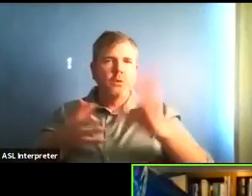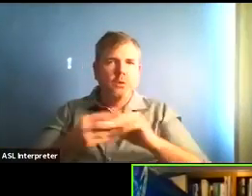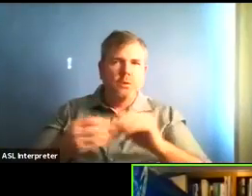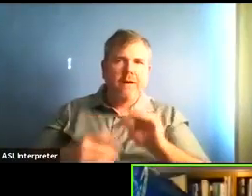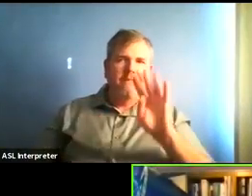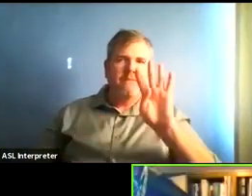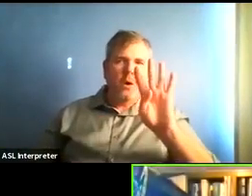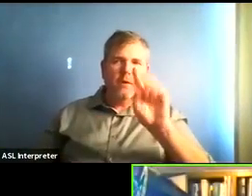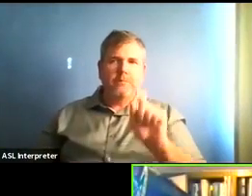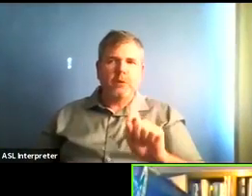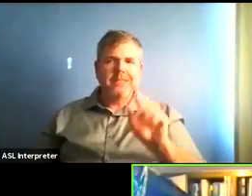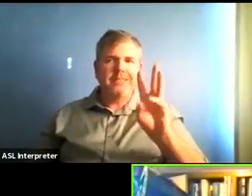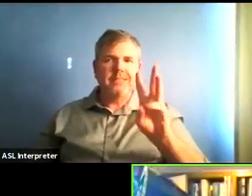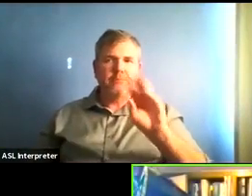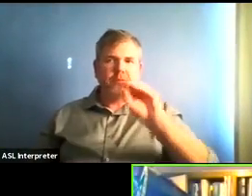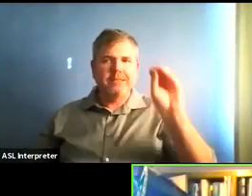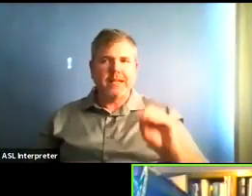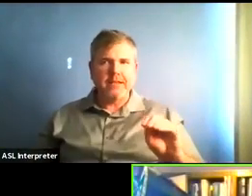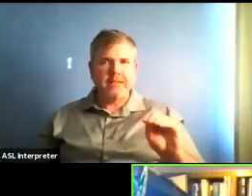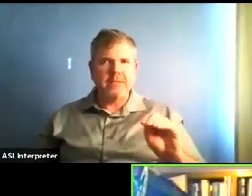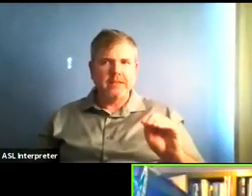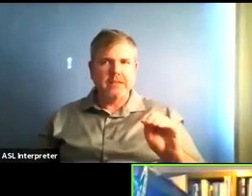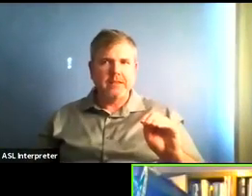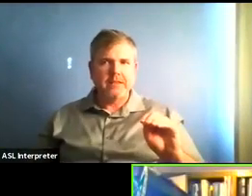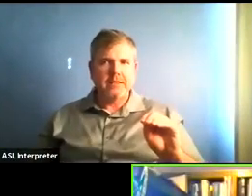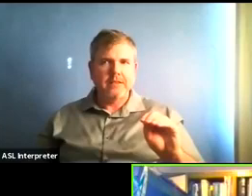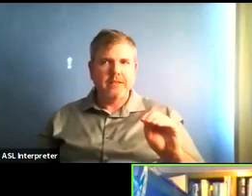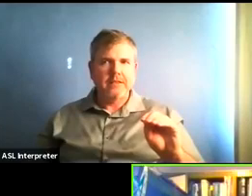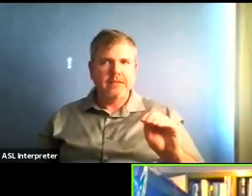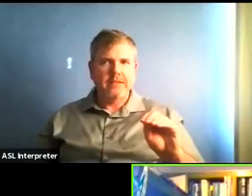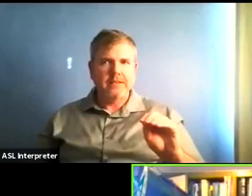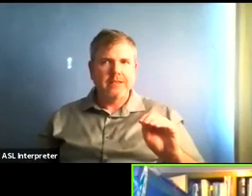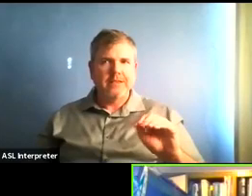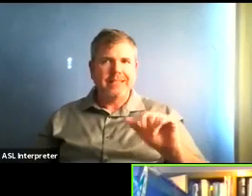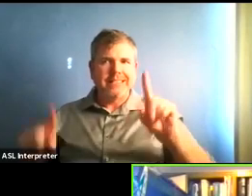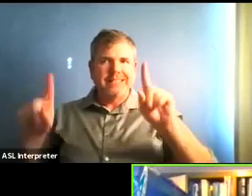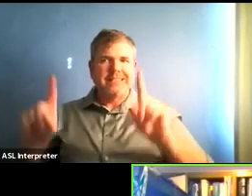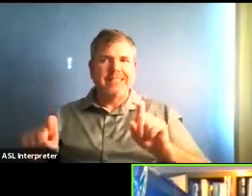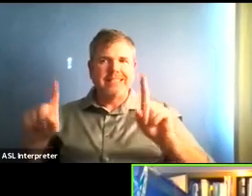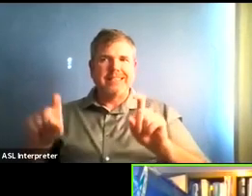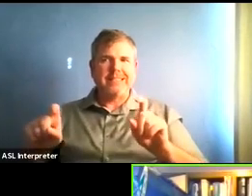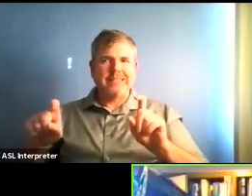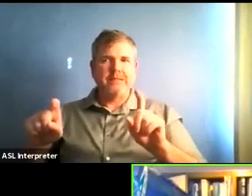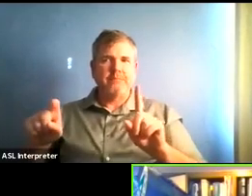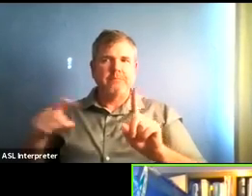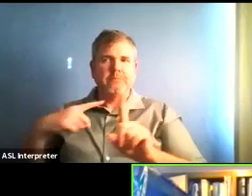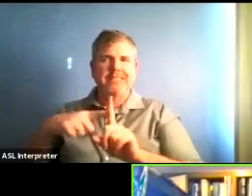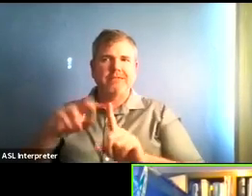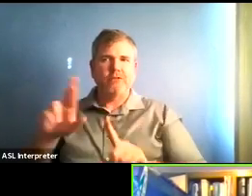the testing positivity rate, which actually is more the orange tier, as I recall.